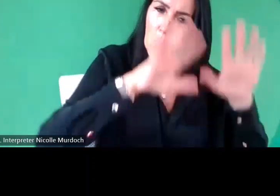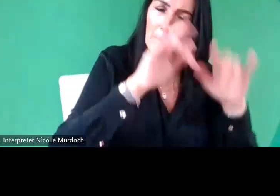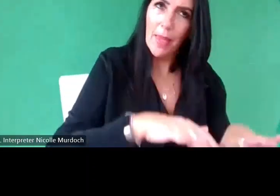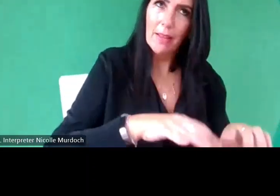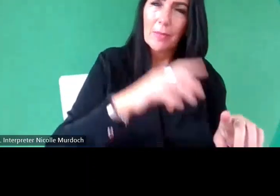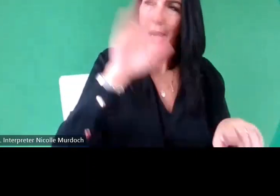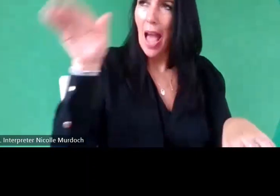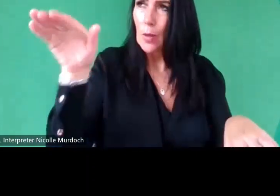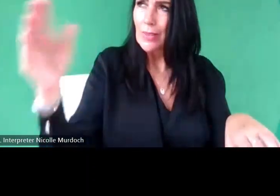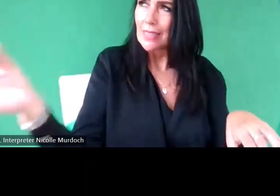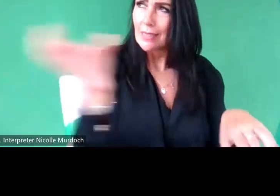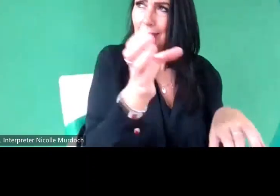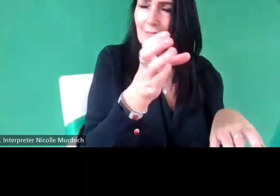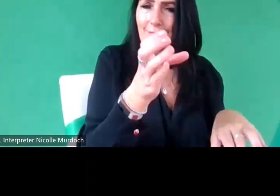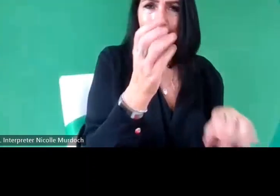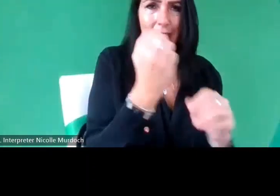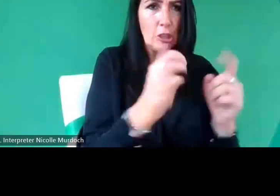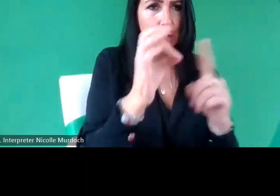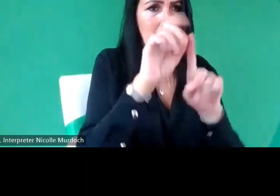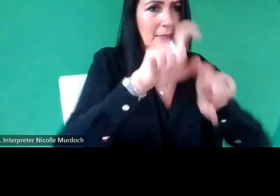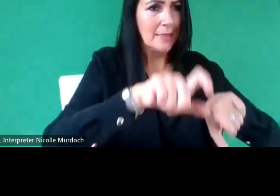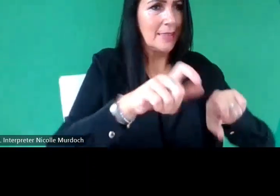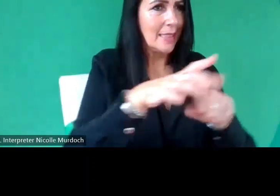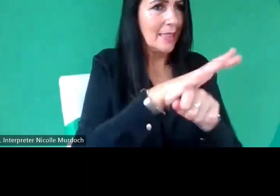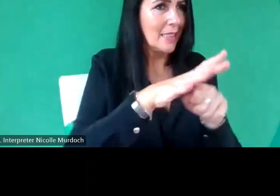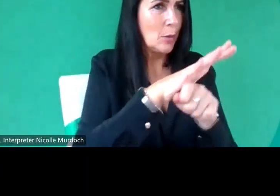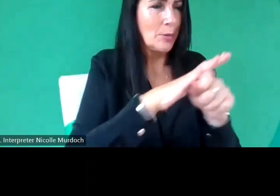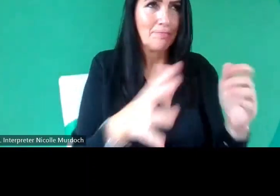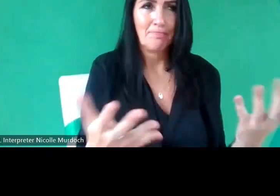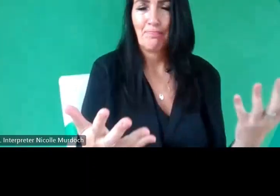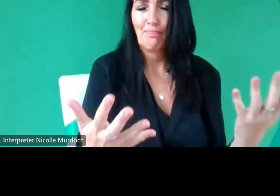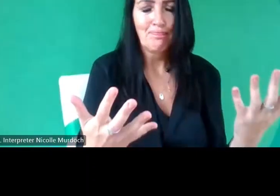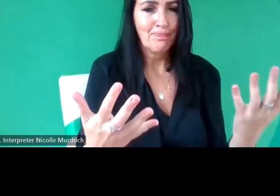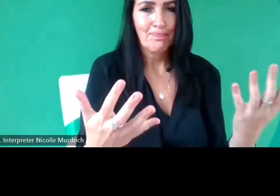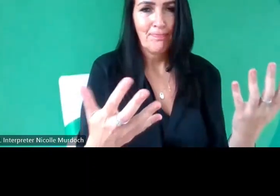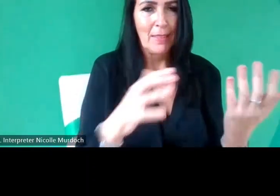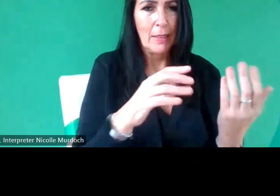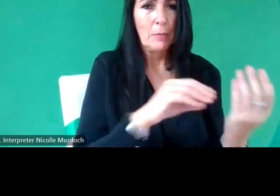um a lot of GP staying in sort of the deep in things I think it's in a weird way much less